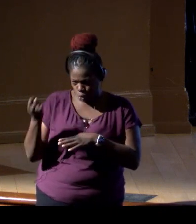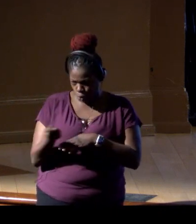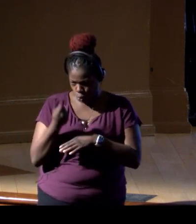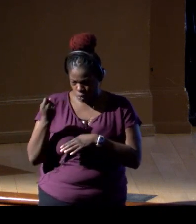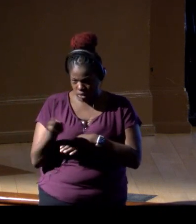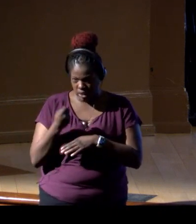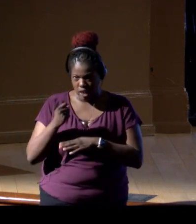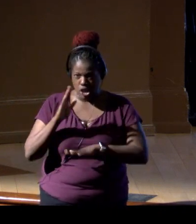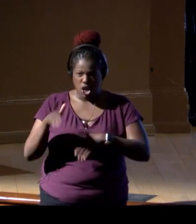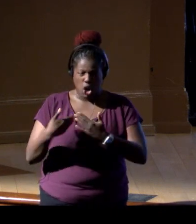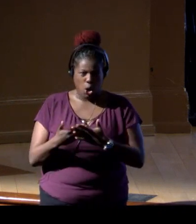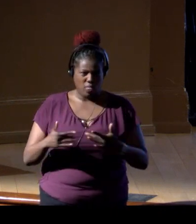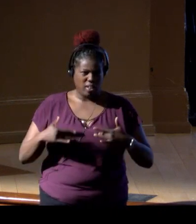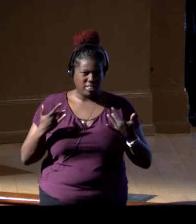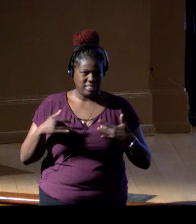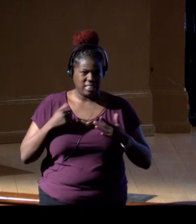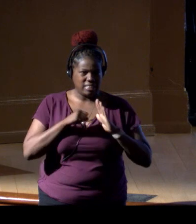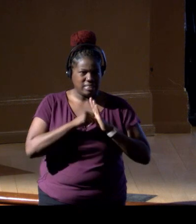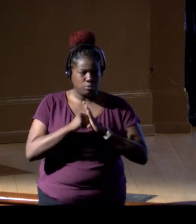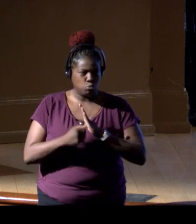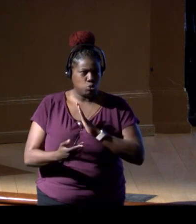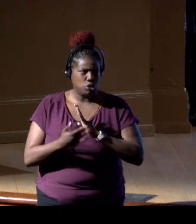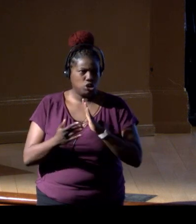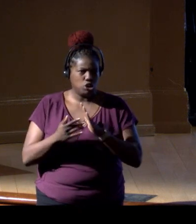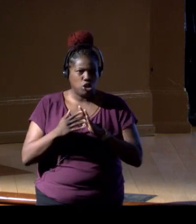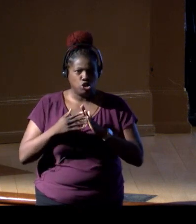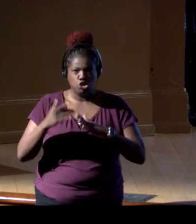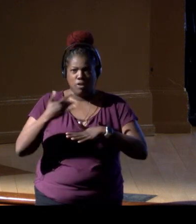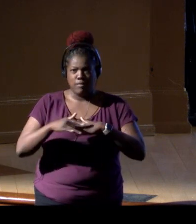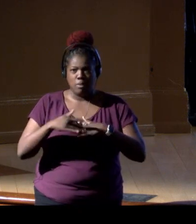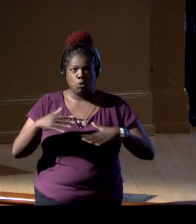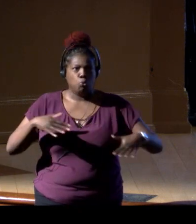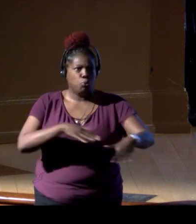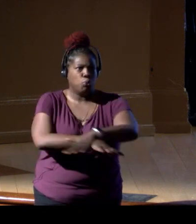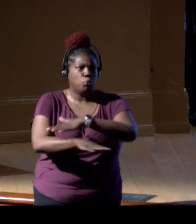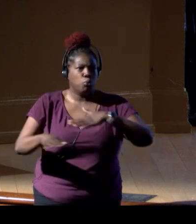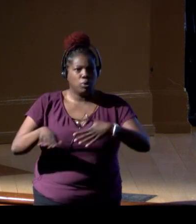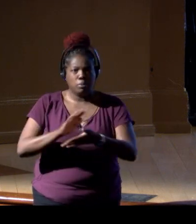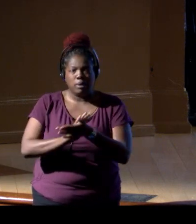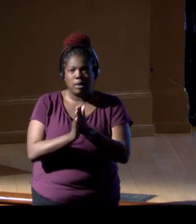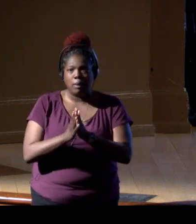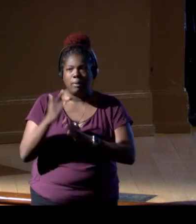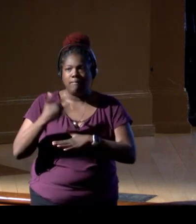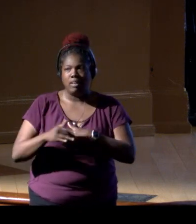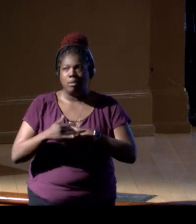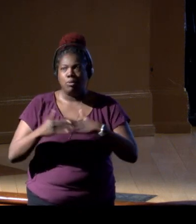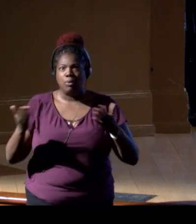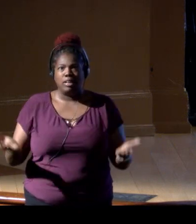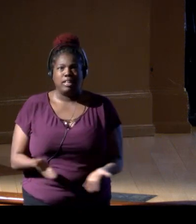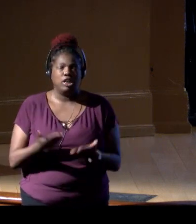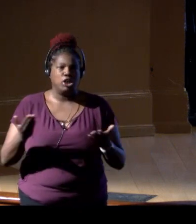all the exciting sample technologies that's out there. It's already becoming available here and now.